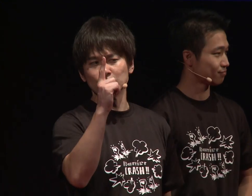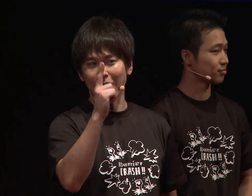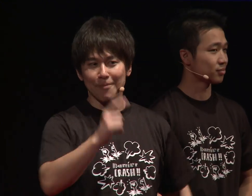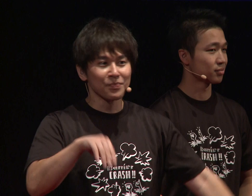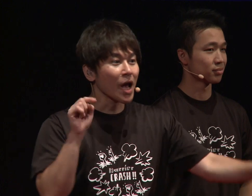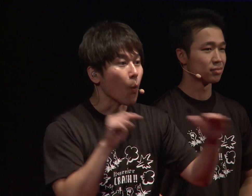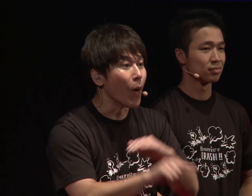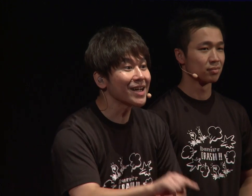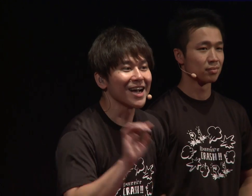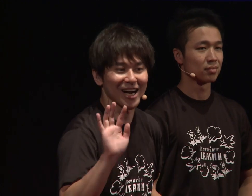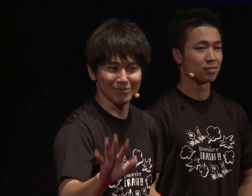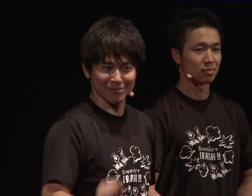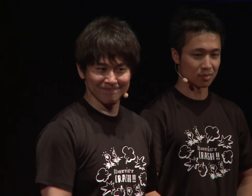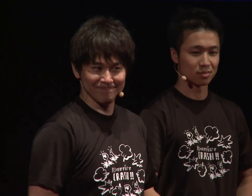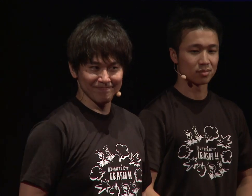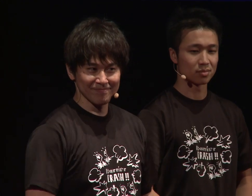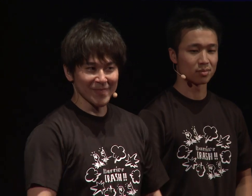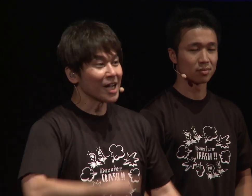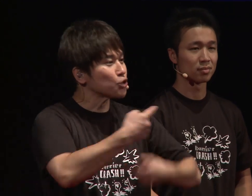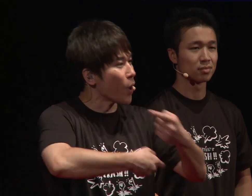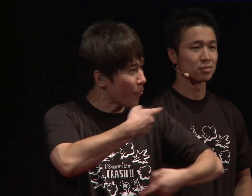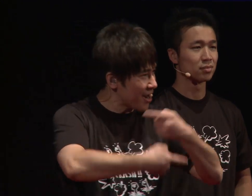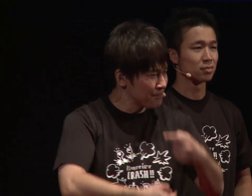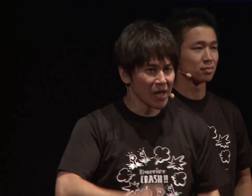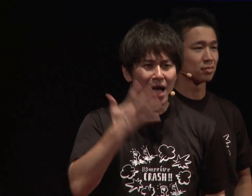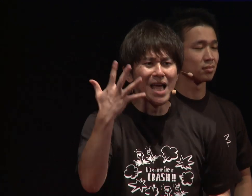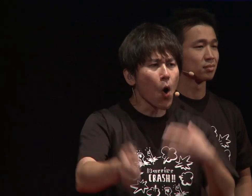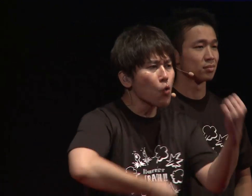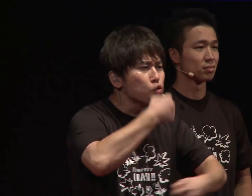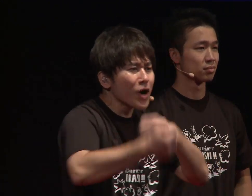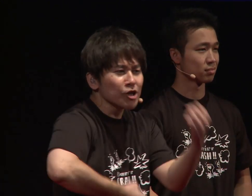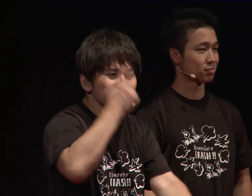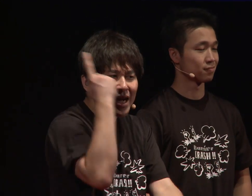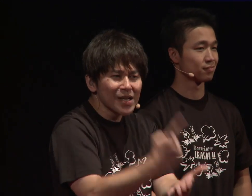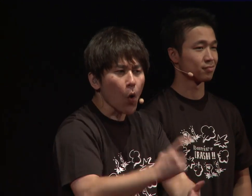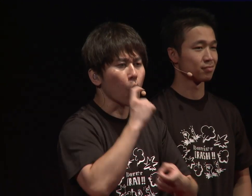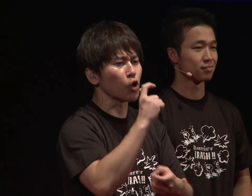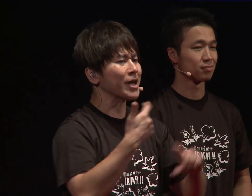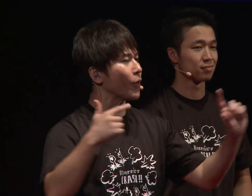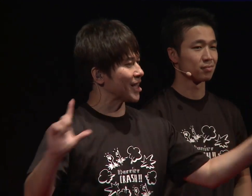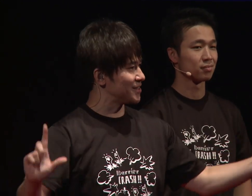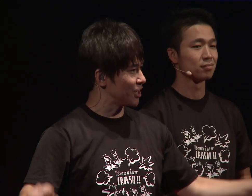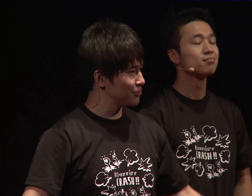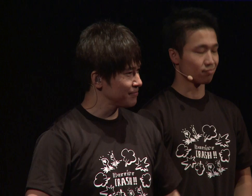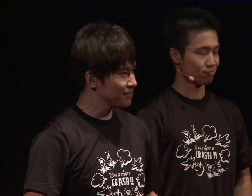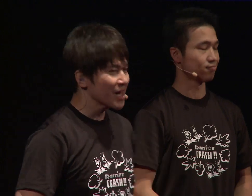There is a reason for that. Sign language isn't just about moving your hands.